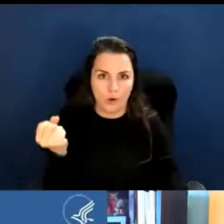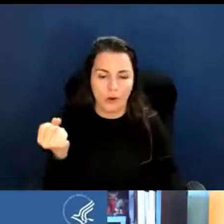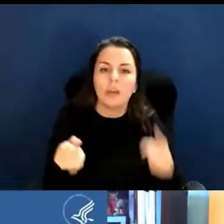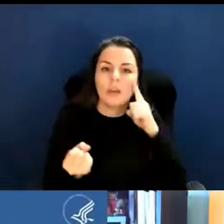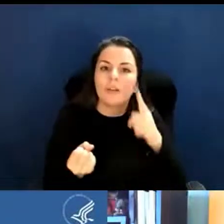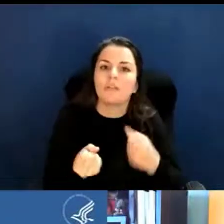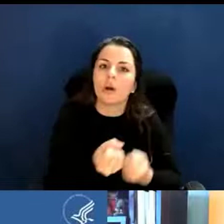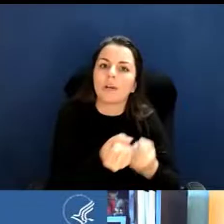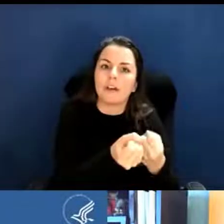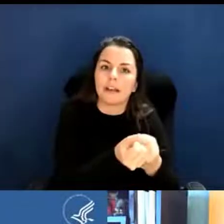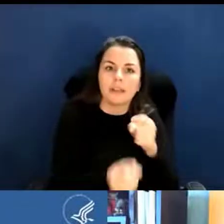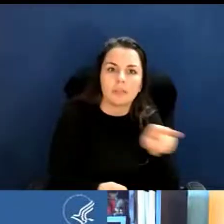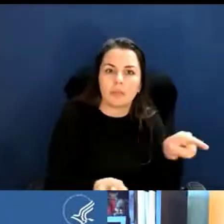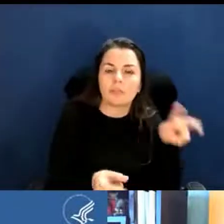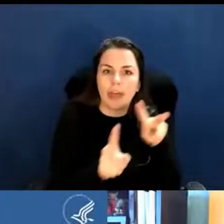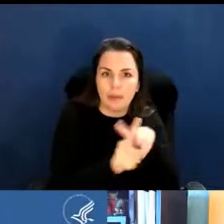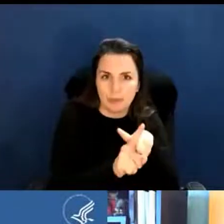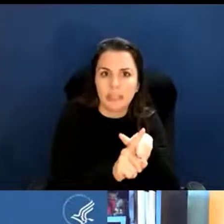that are submitted through that RFA.